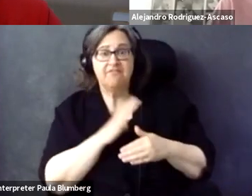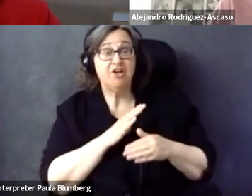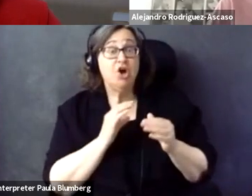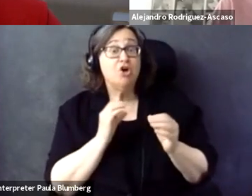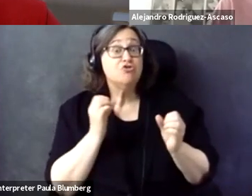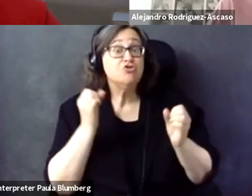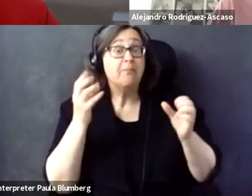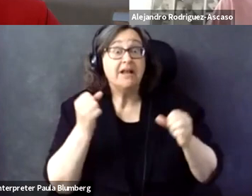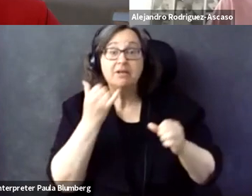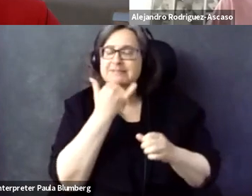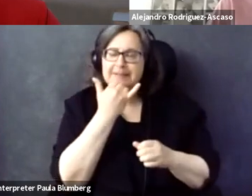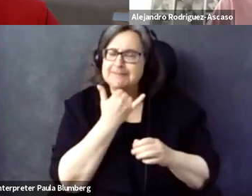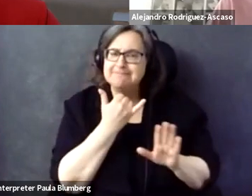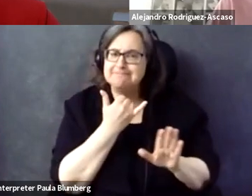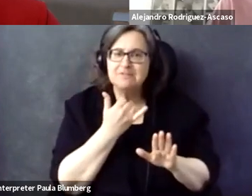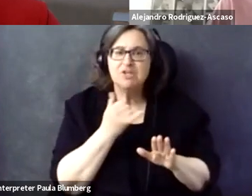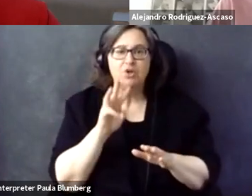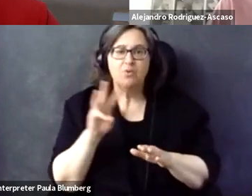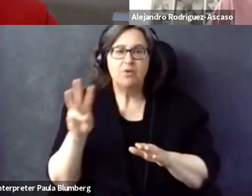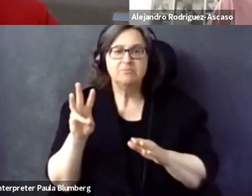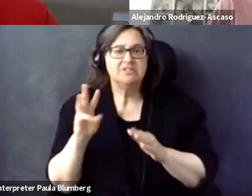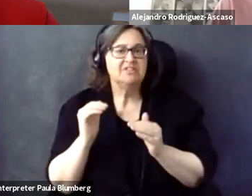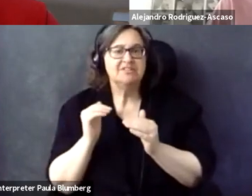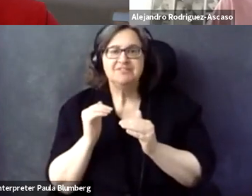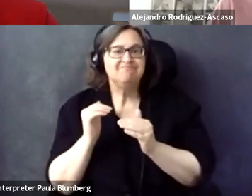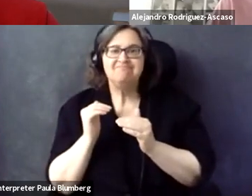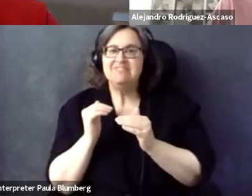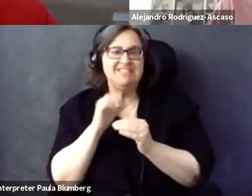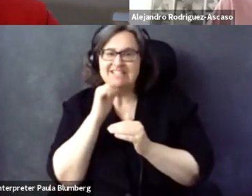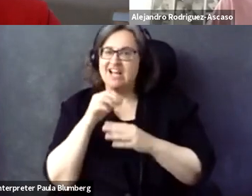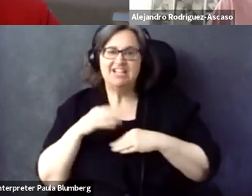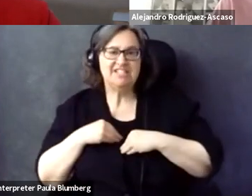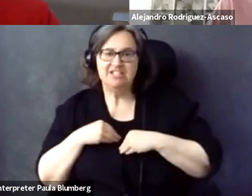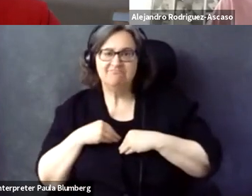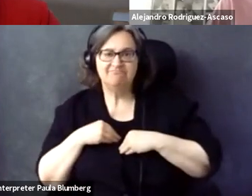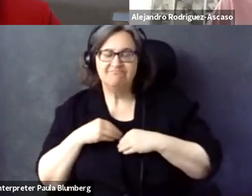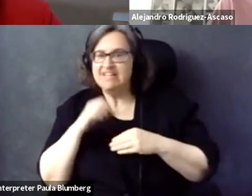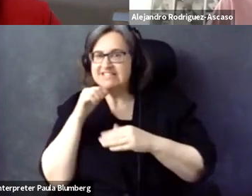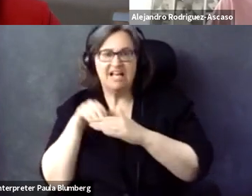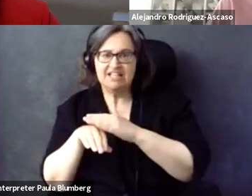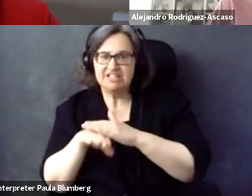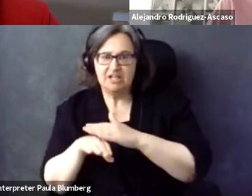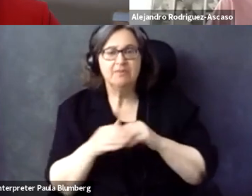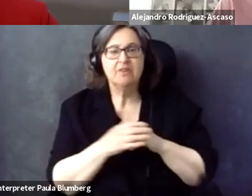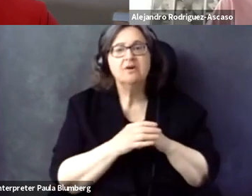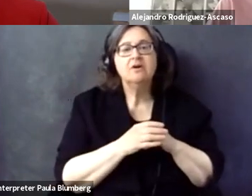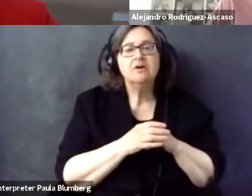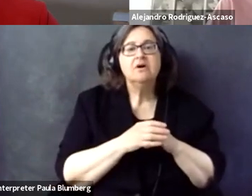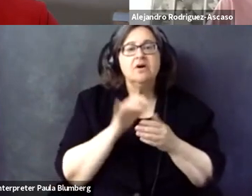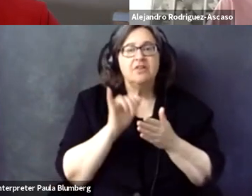remove rigidity, have a bit of tolerance, so a few mistakes is fine. If it's too many mistakes, then, you know, your website exceeds